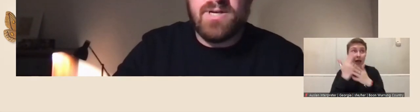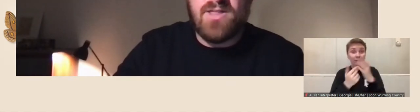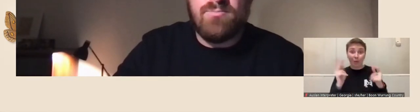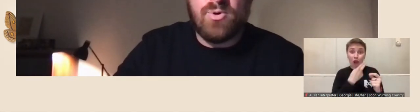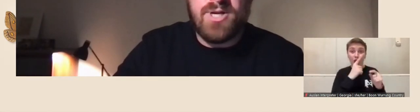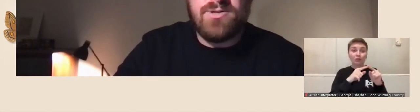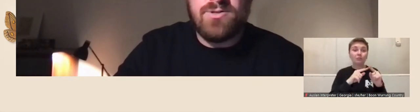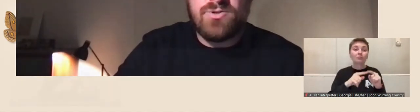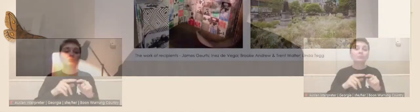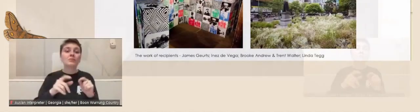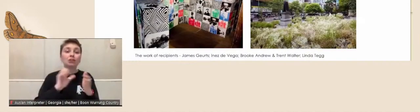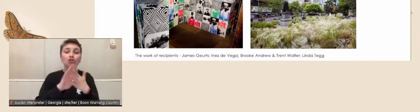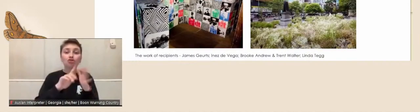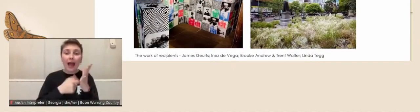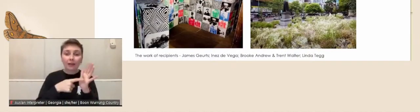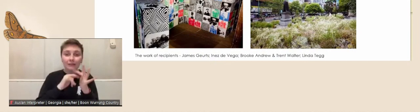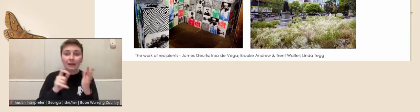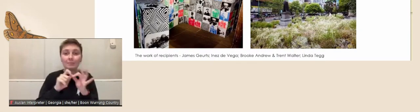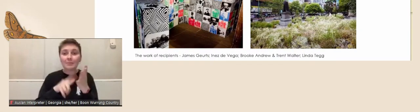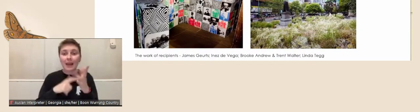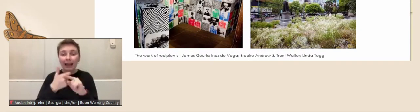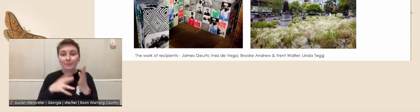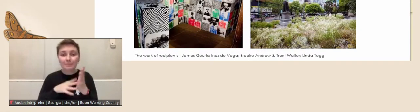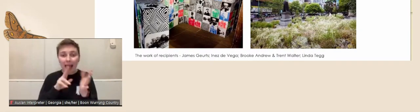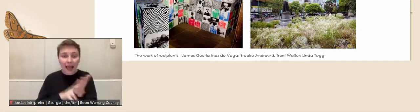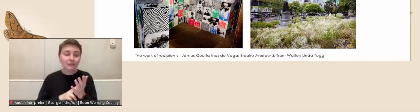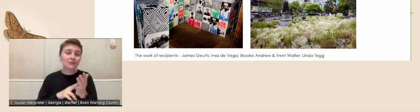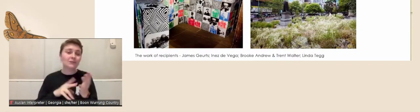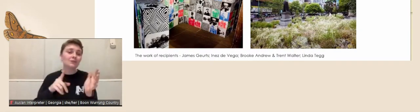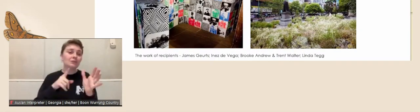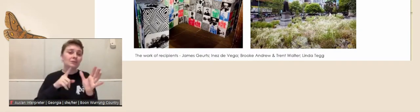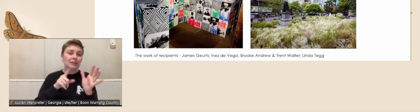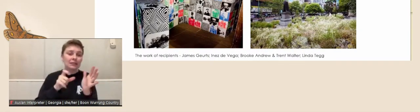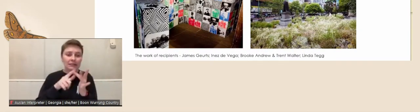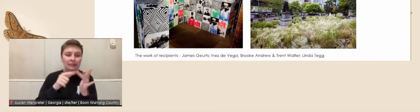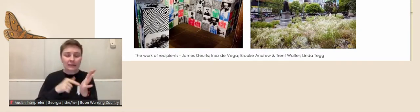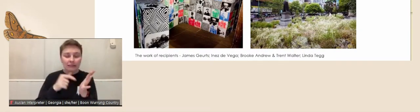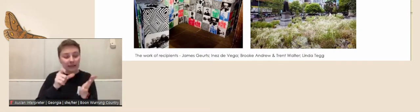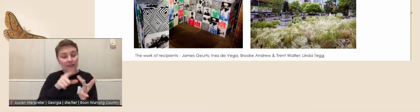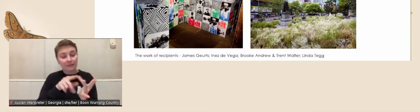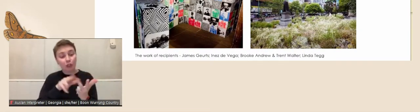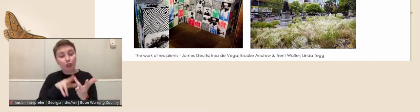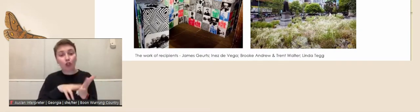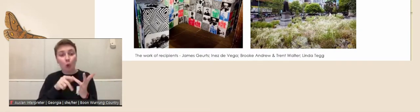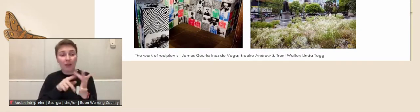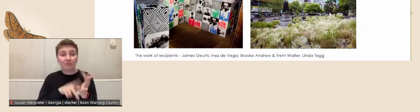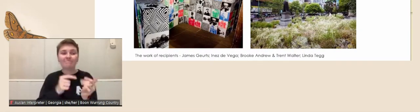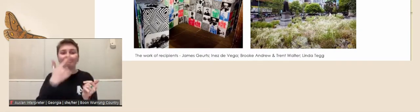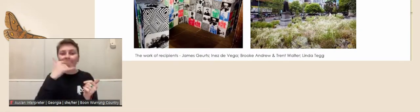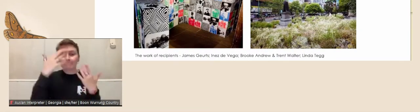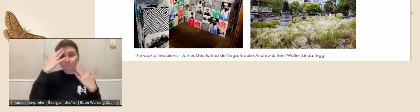Arthur Boyd, Joy Hester, Sidney Nolan and more. Georges died in 1992. Today the Georges